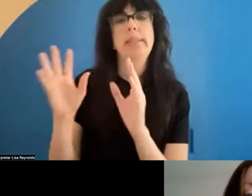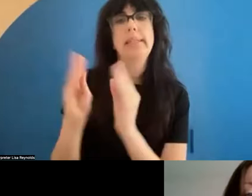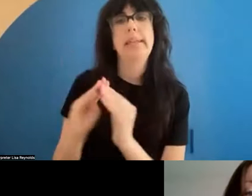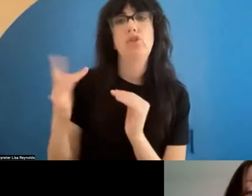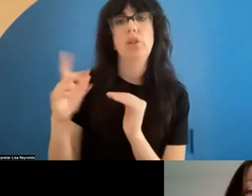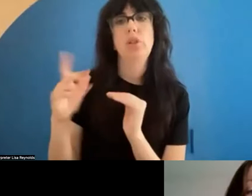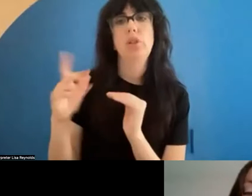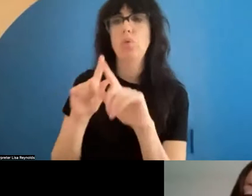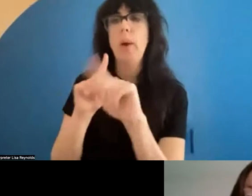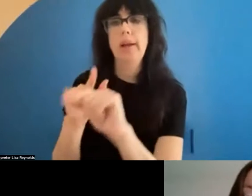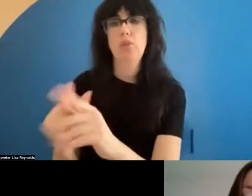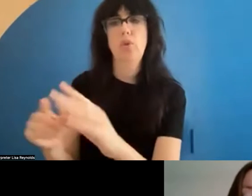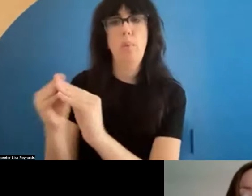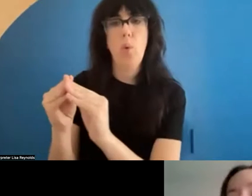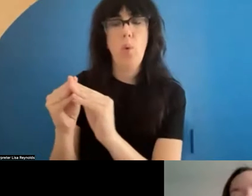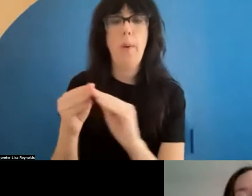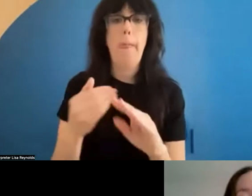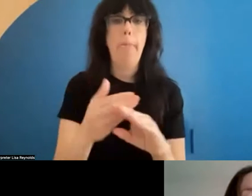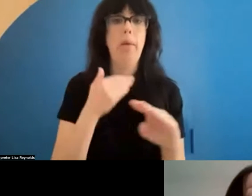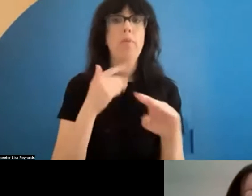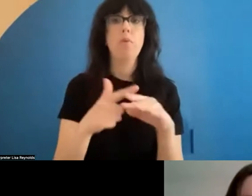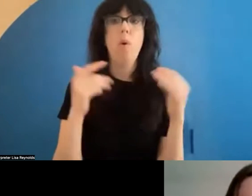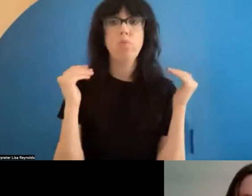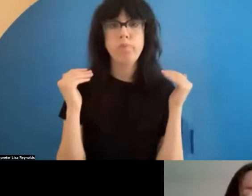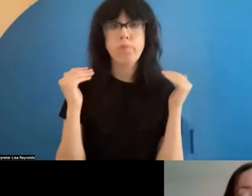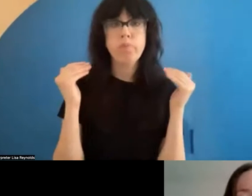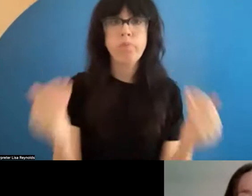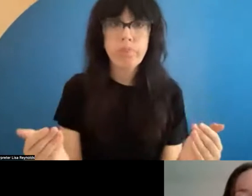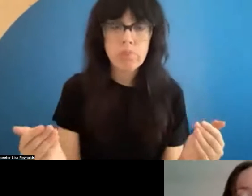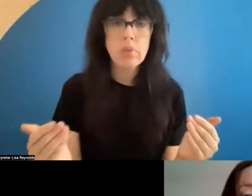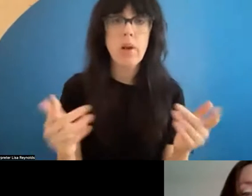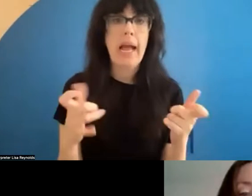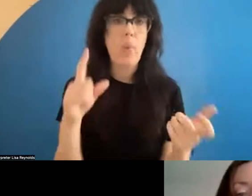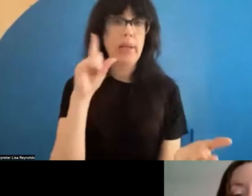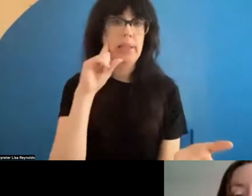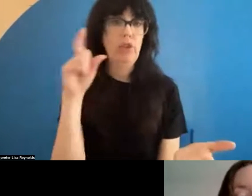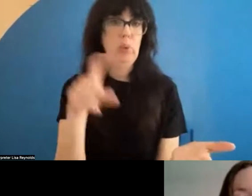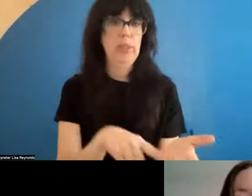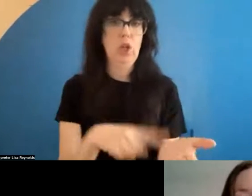the post-session chat to answer more. Before we dive in, I do want to acknowledge something obvious, which